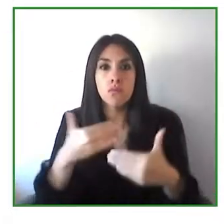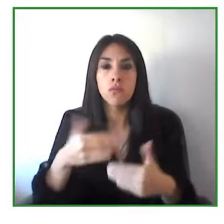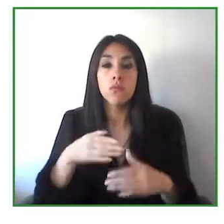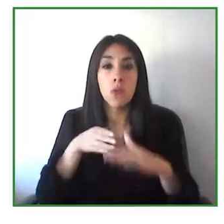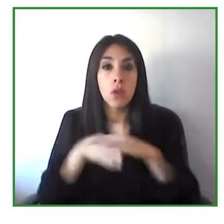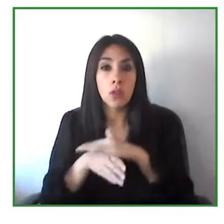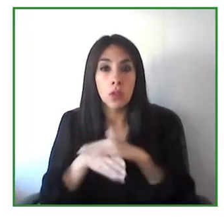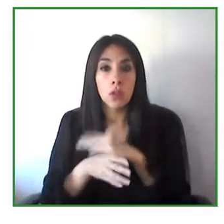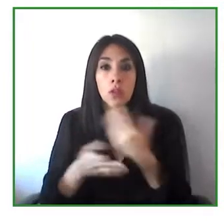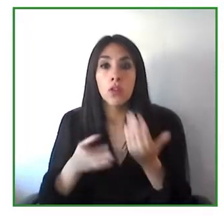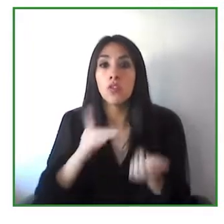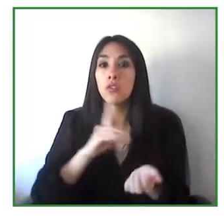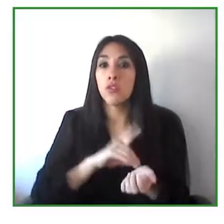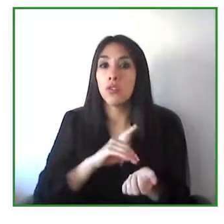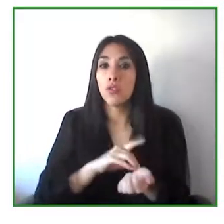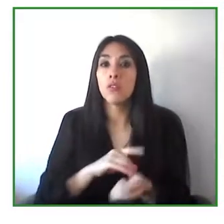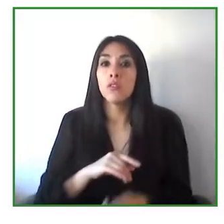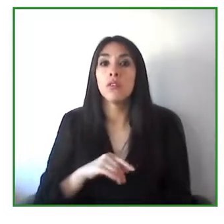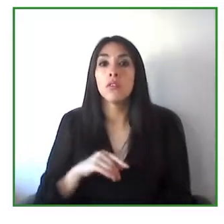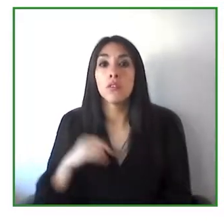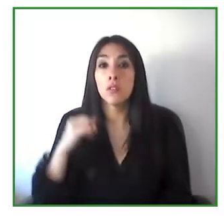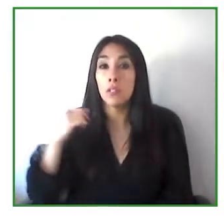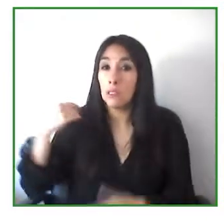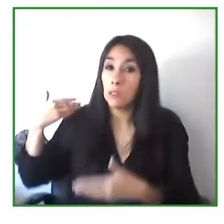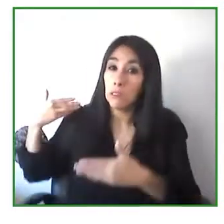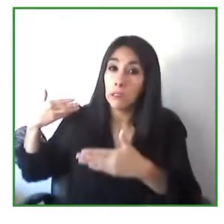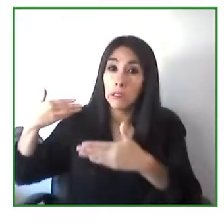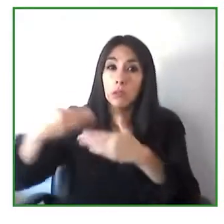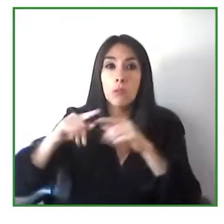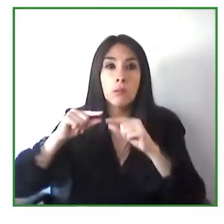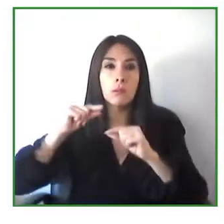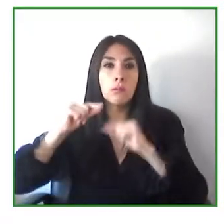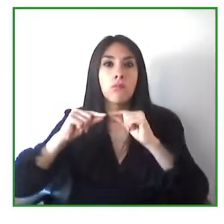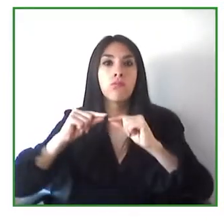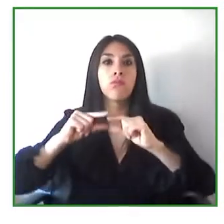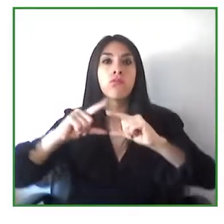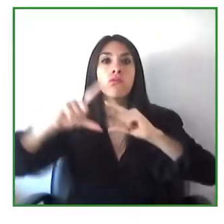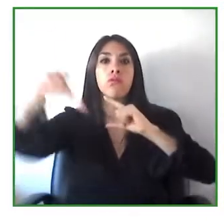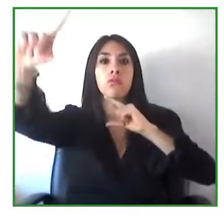I’m sure many of our colleagues around the world who are leading